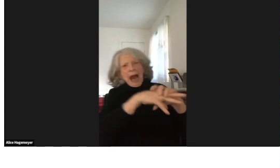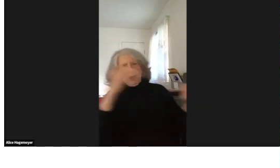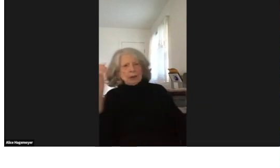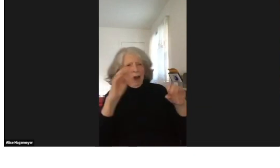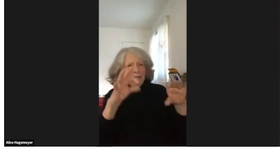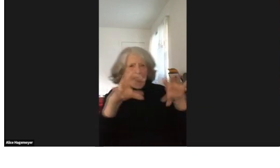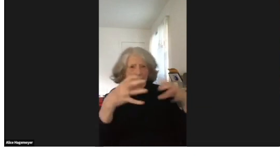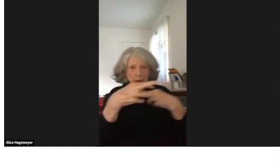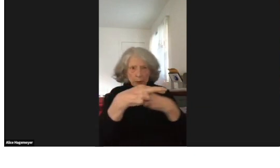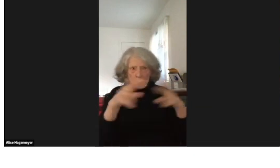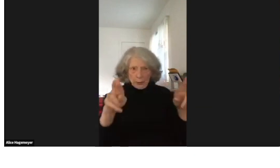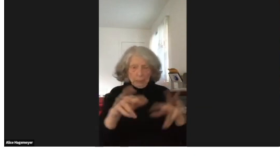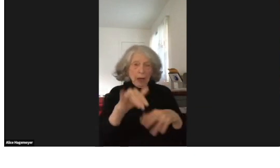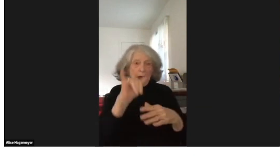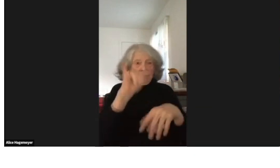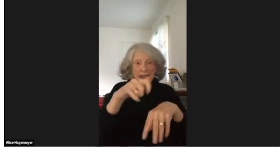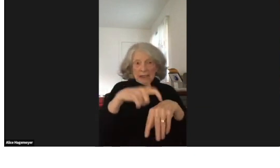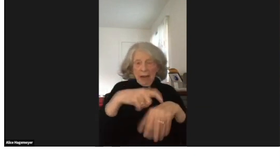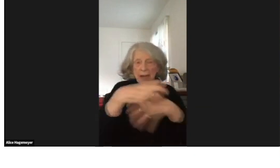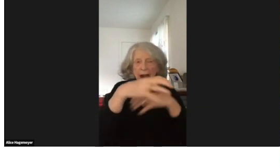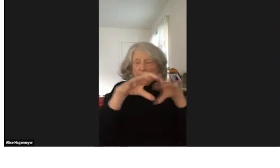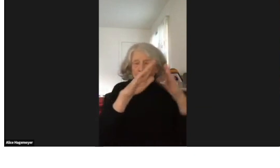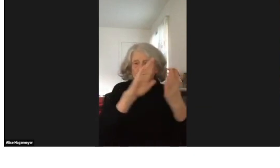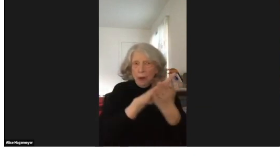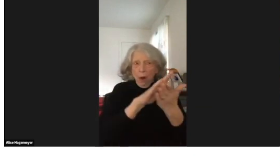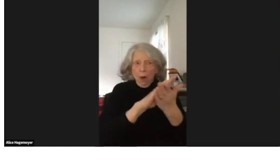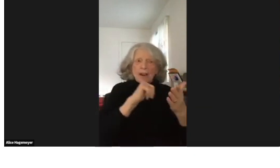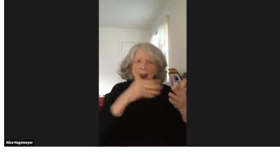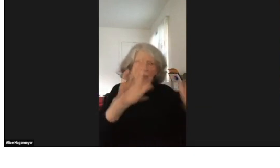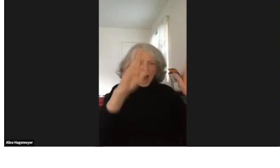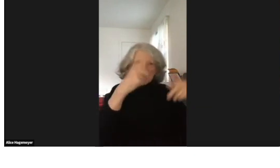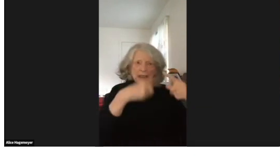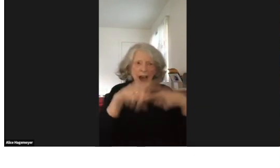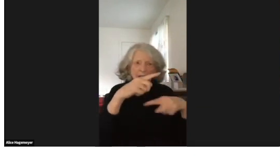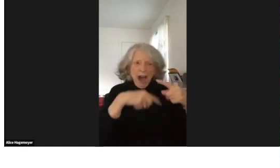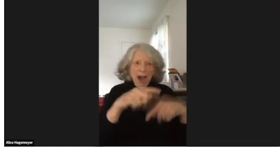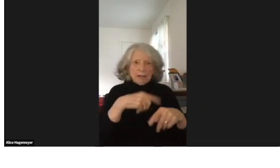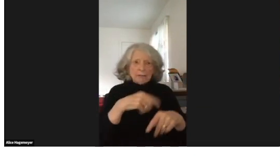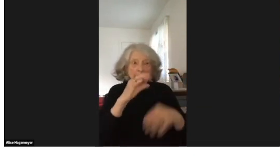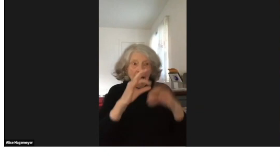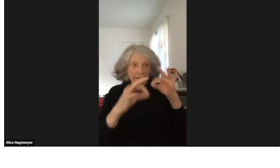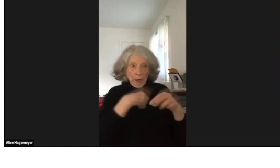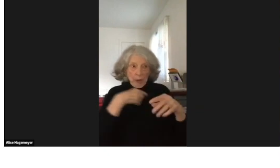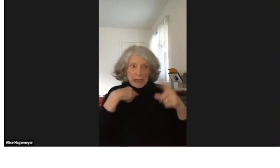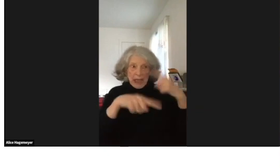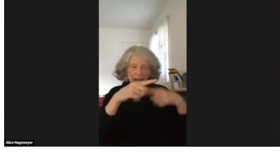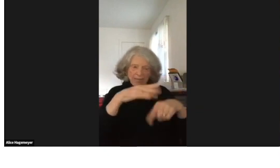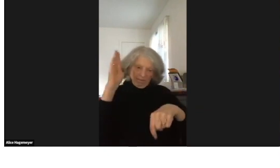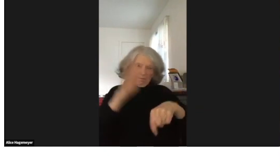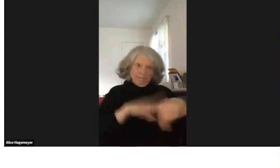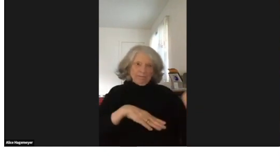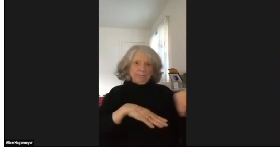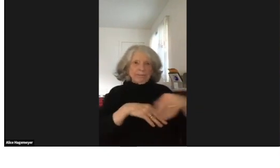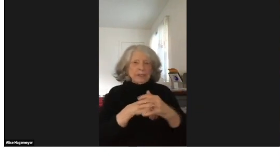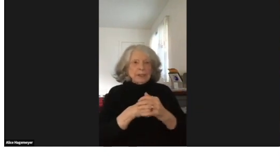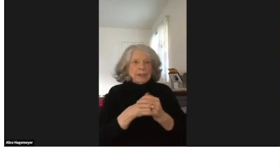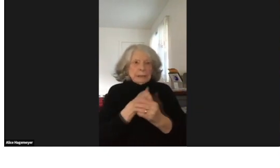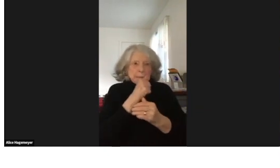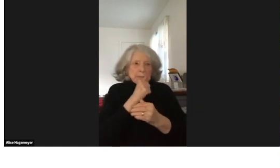I always enjoyed my learning outside of the classroom because the classroom did not allow sign language.